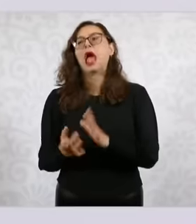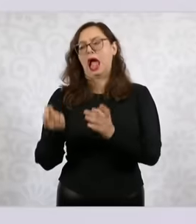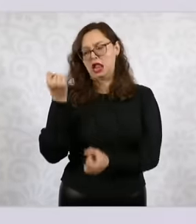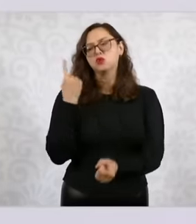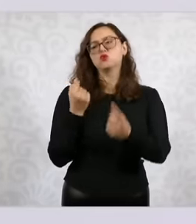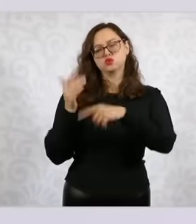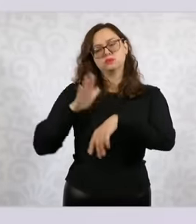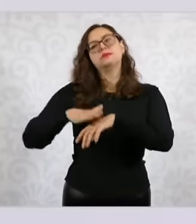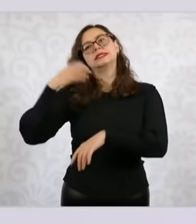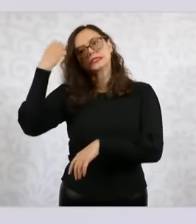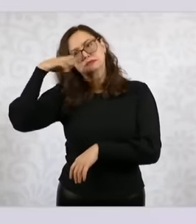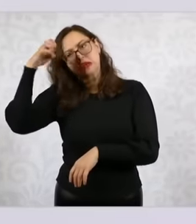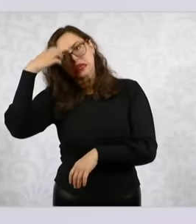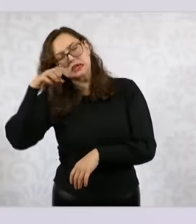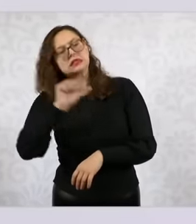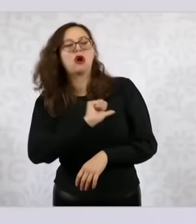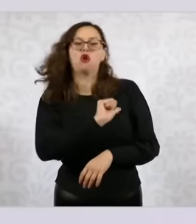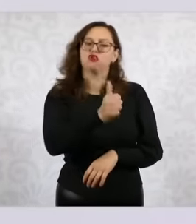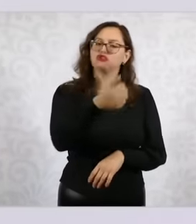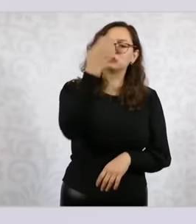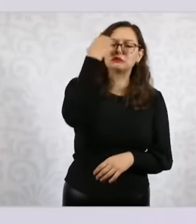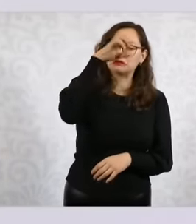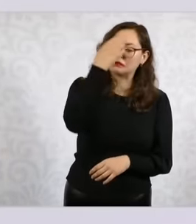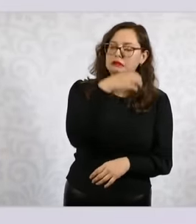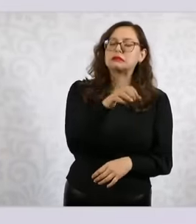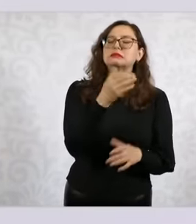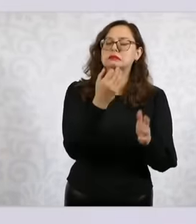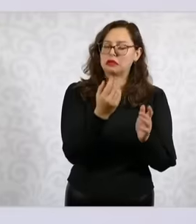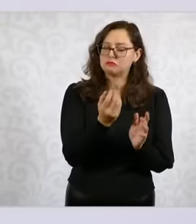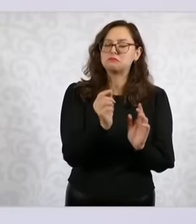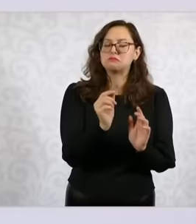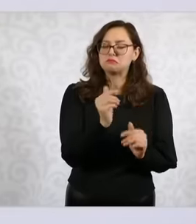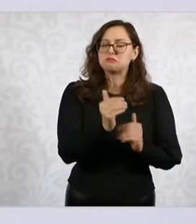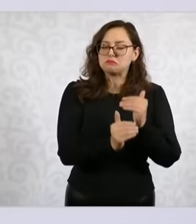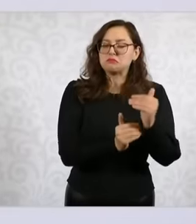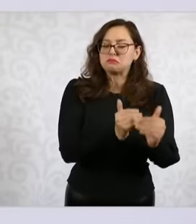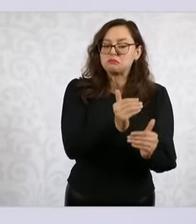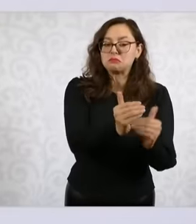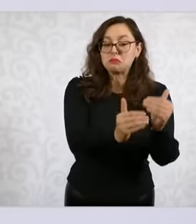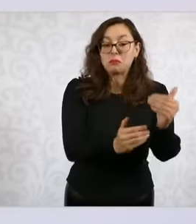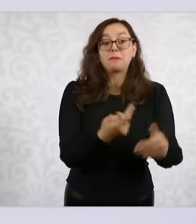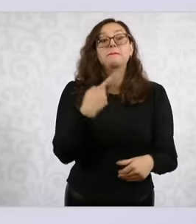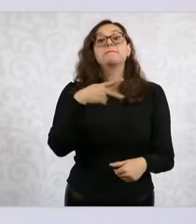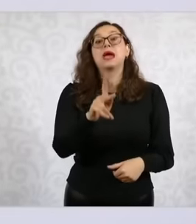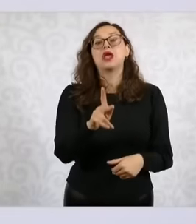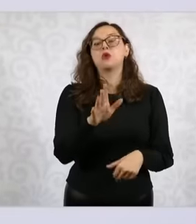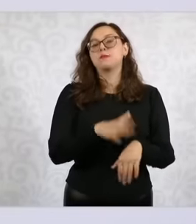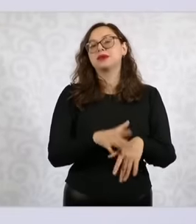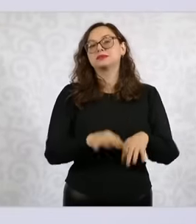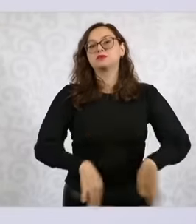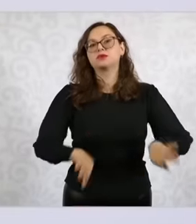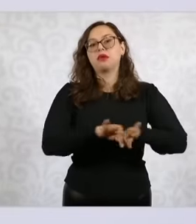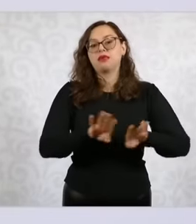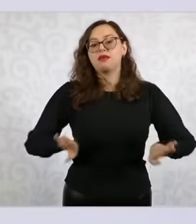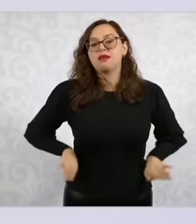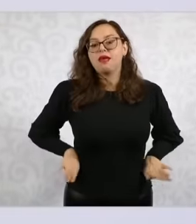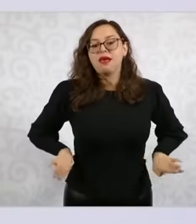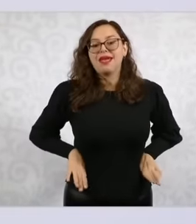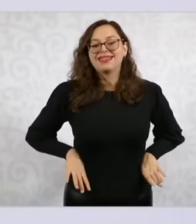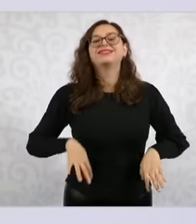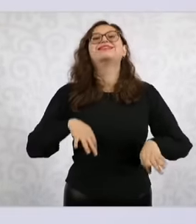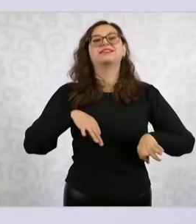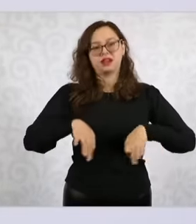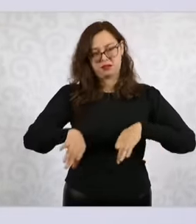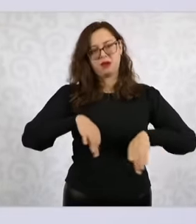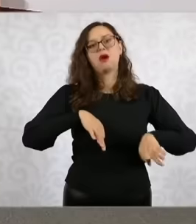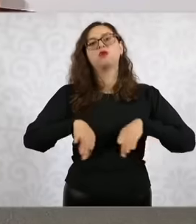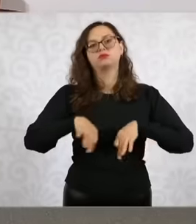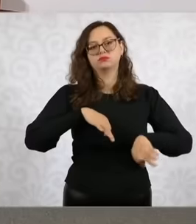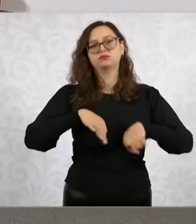than others, but there is a conviction of permanent work for the people of Mexico and also,